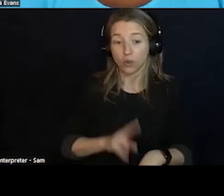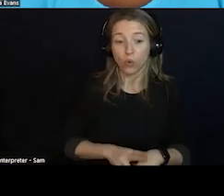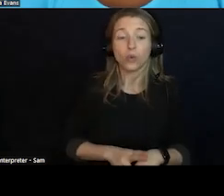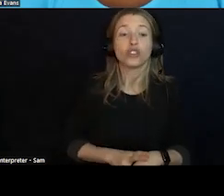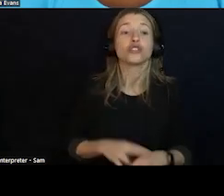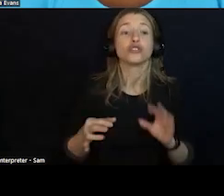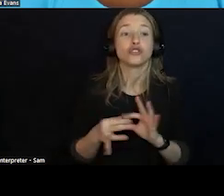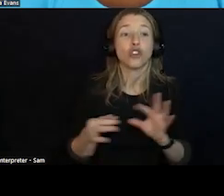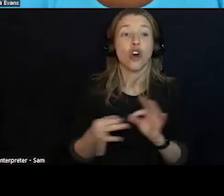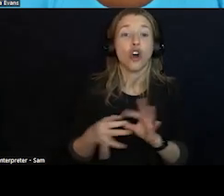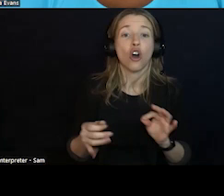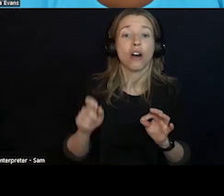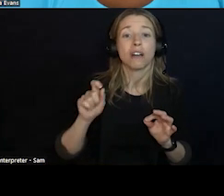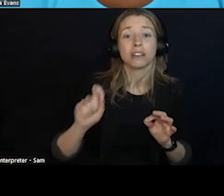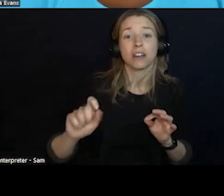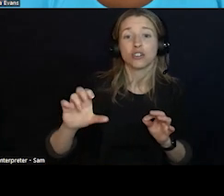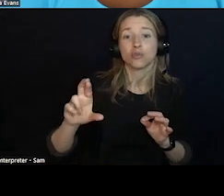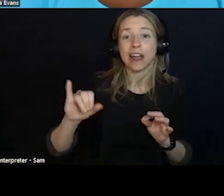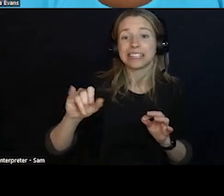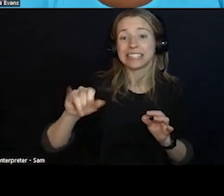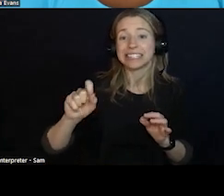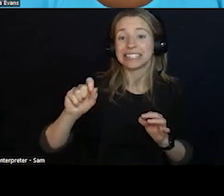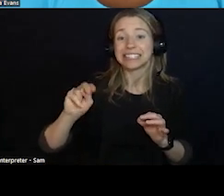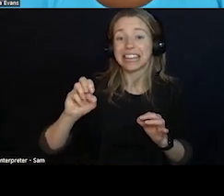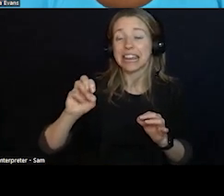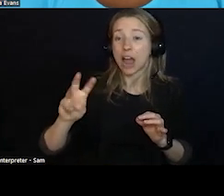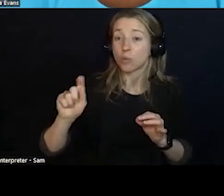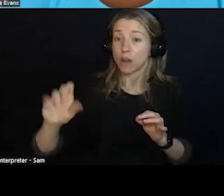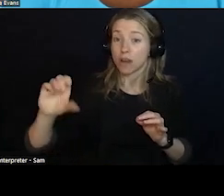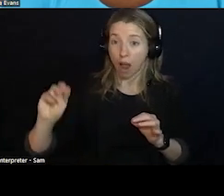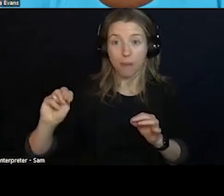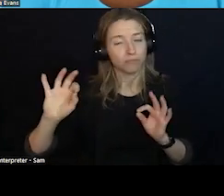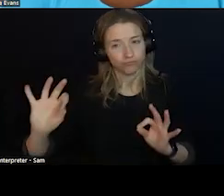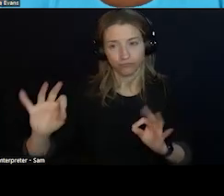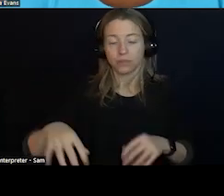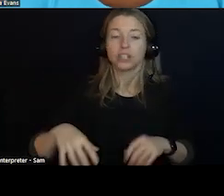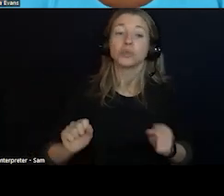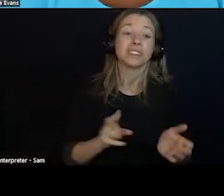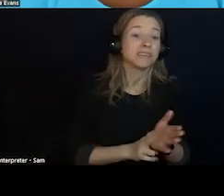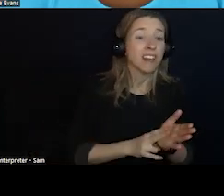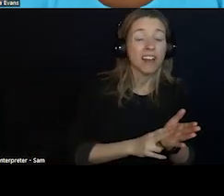INFORMATION. WE HAVE THE ZOOM LINK THERE AND YOU CAN SIGN UP FOR THE WEEKLY NEWS LETTER AND VIEW MATERIALS